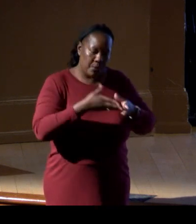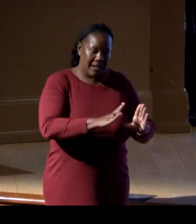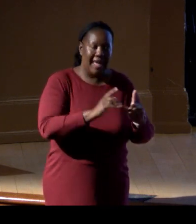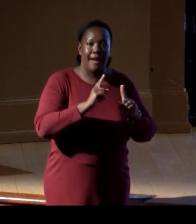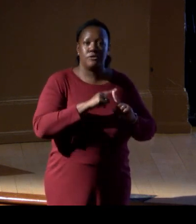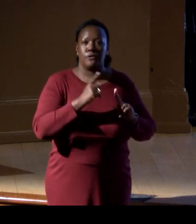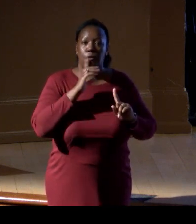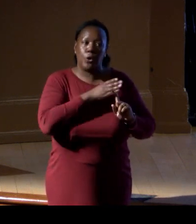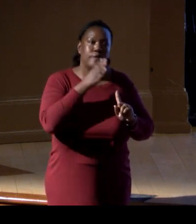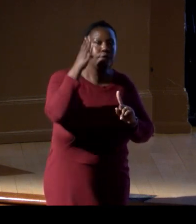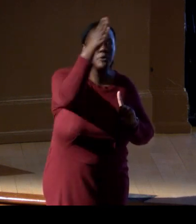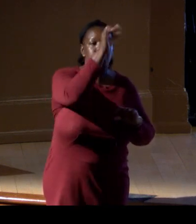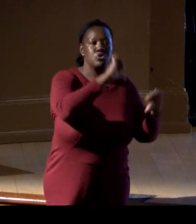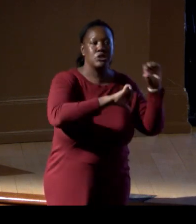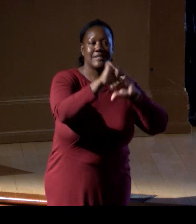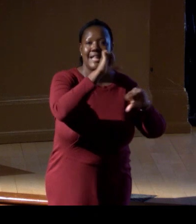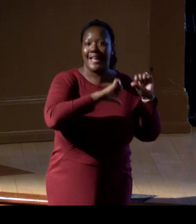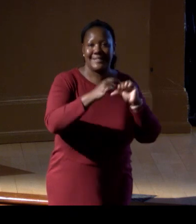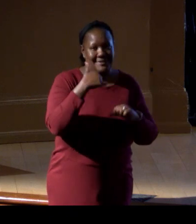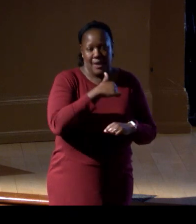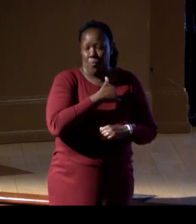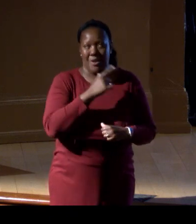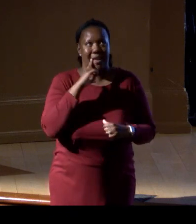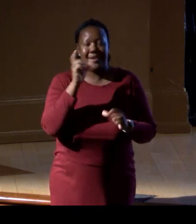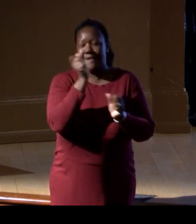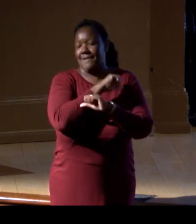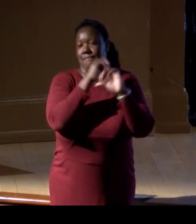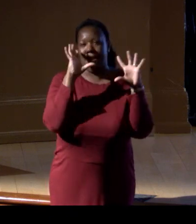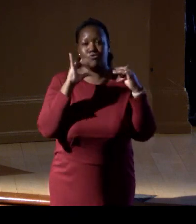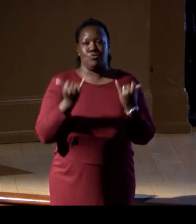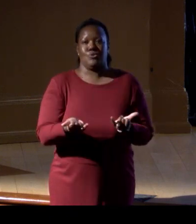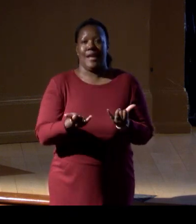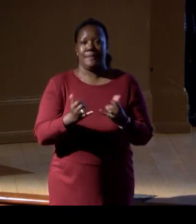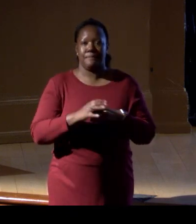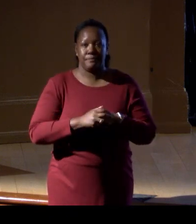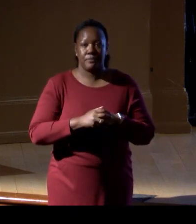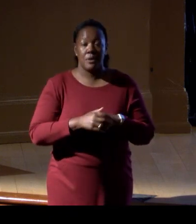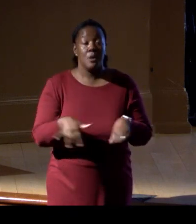that we can't even imagine today. We're working with a variety of partners,